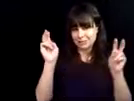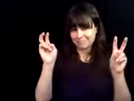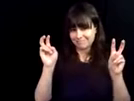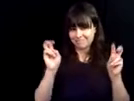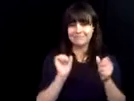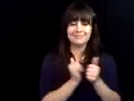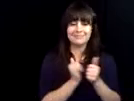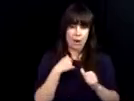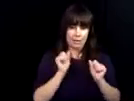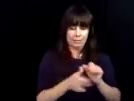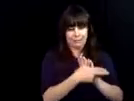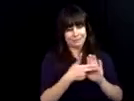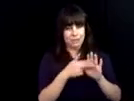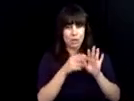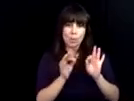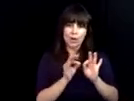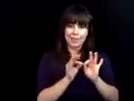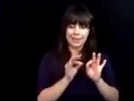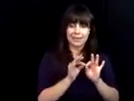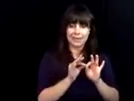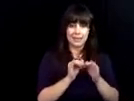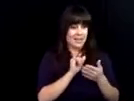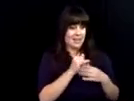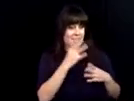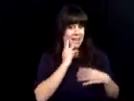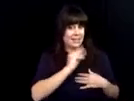doing two to three-minute excerpts